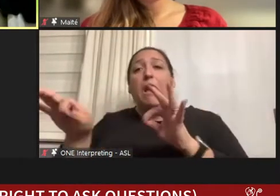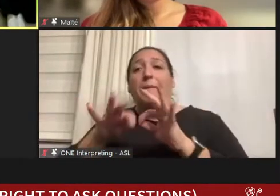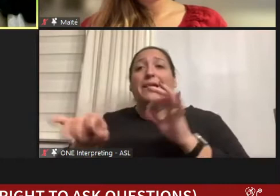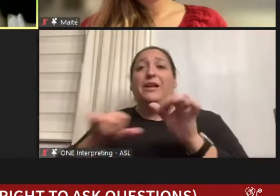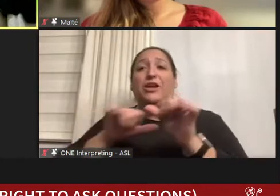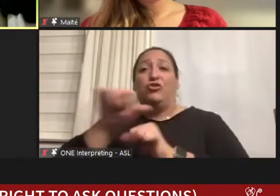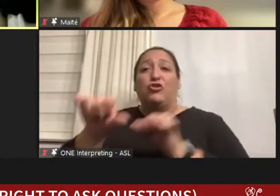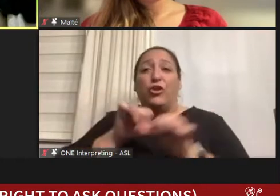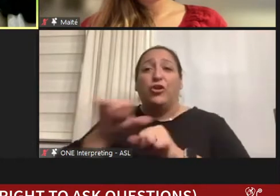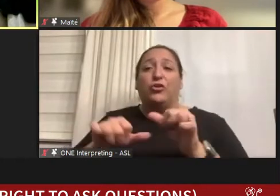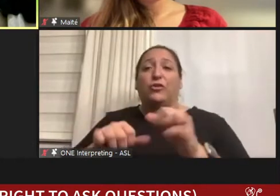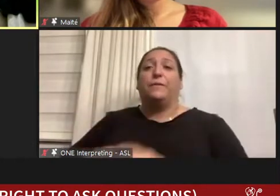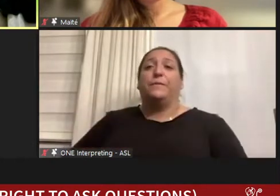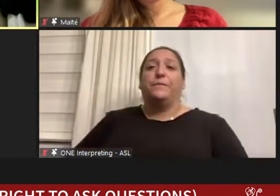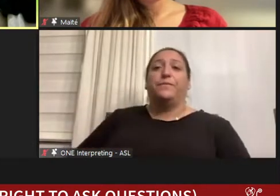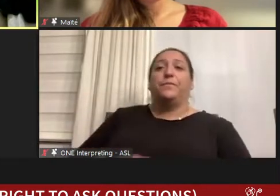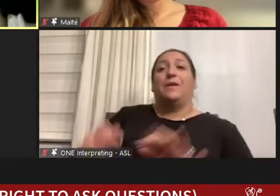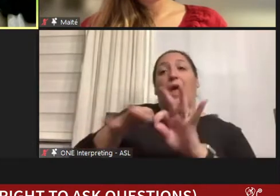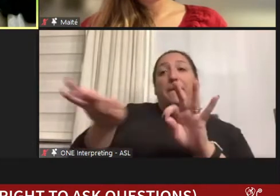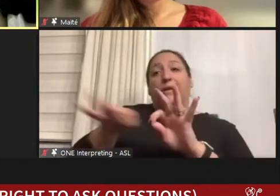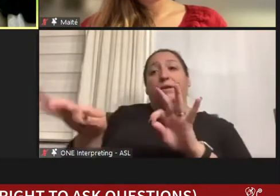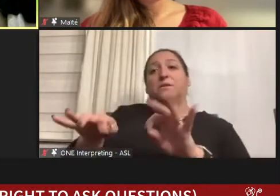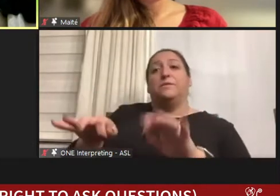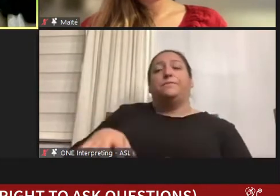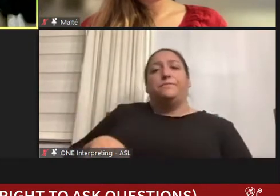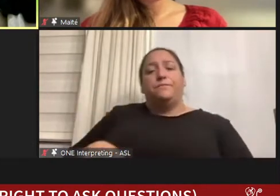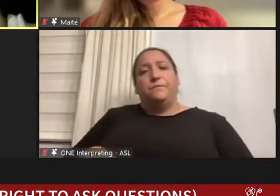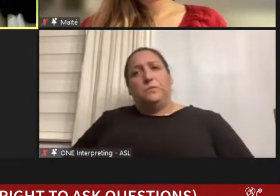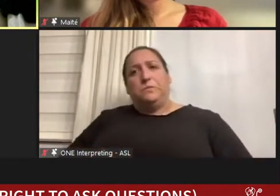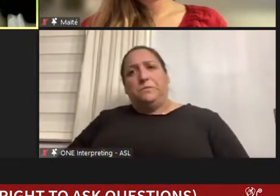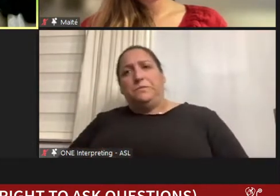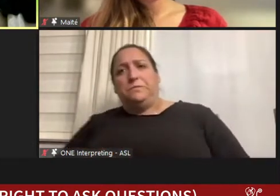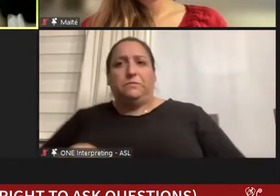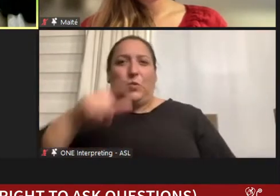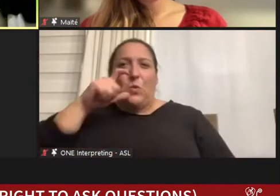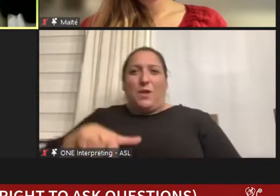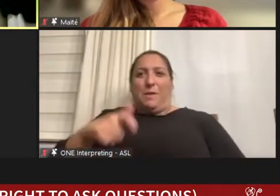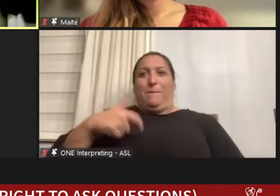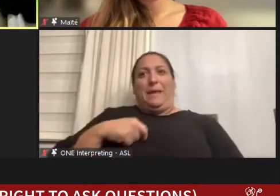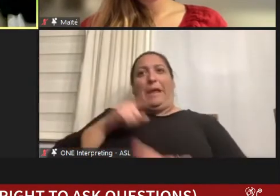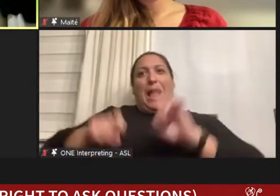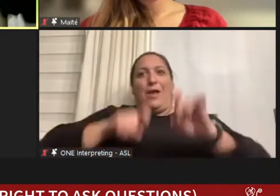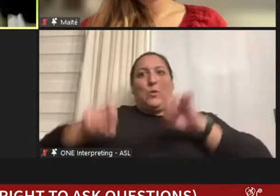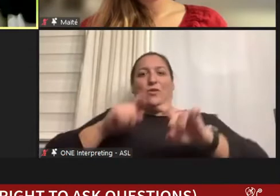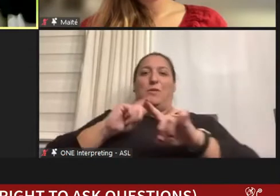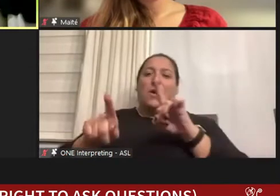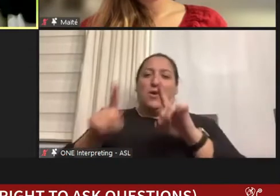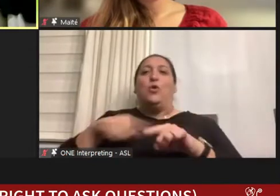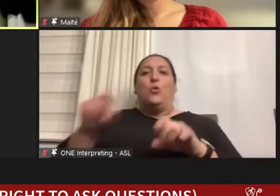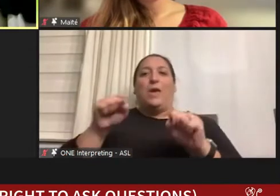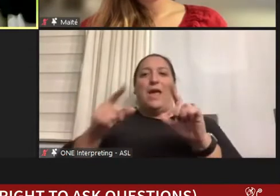comments -- it doesn't have to be me asking the question for you to respond – but it looks very